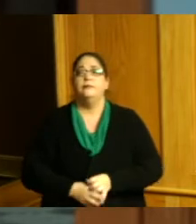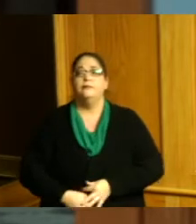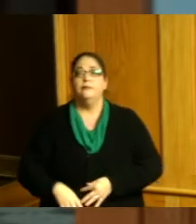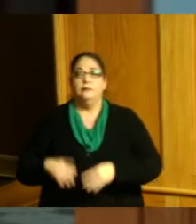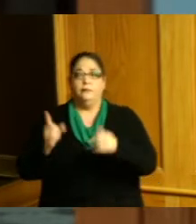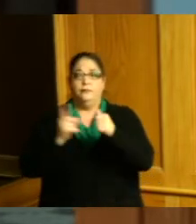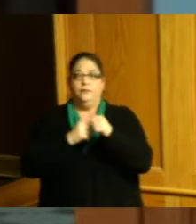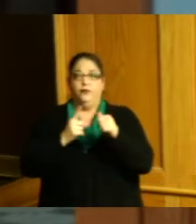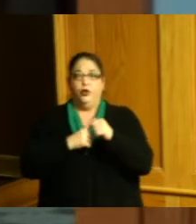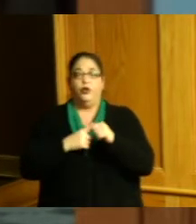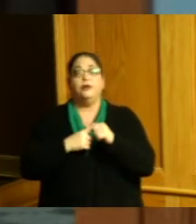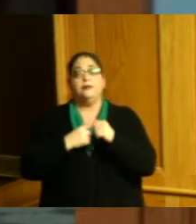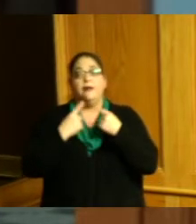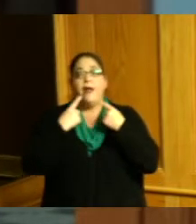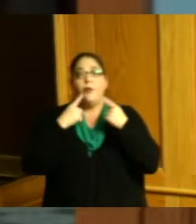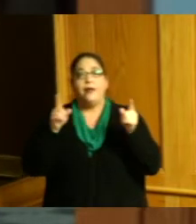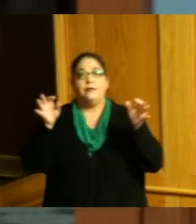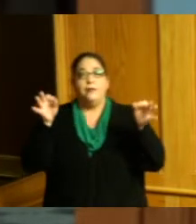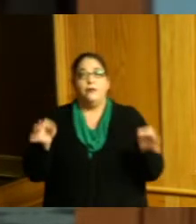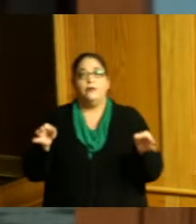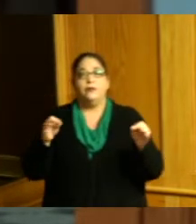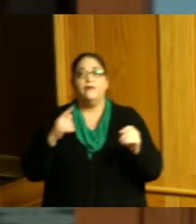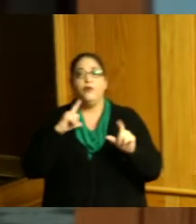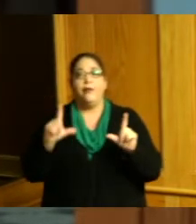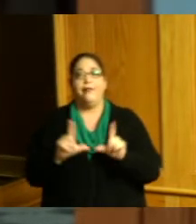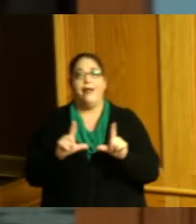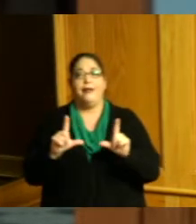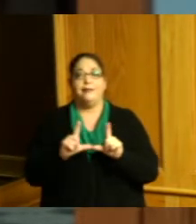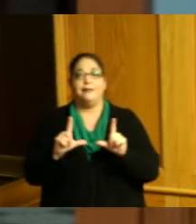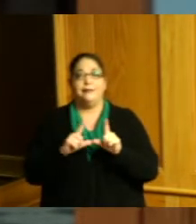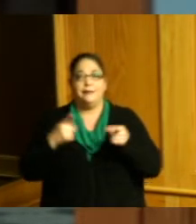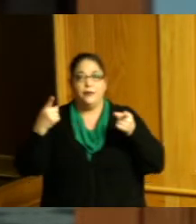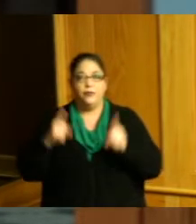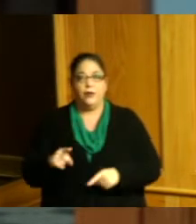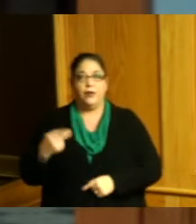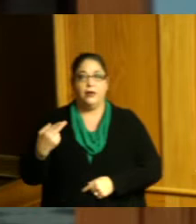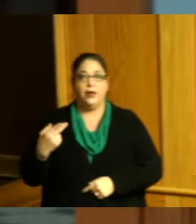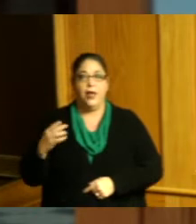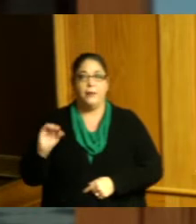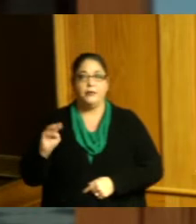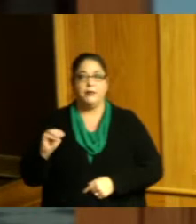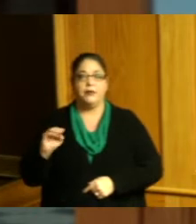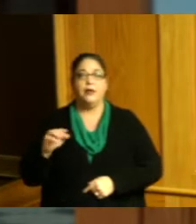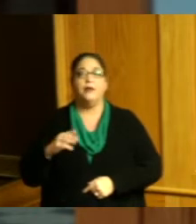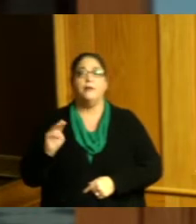resolution authorizing a license agreement between Hamilton County engineer and Martin Marietta for